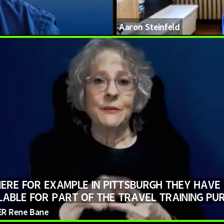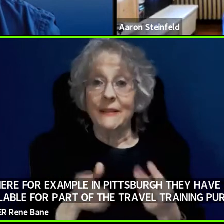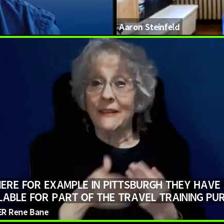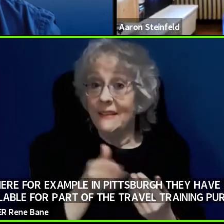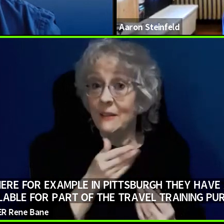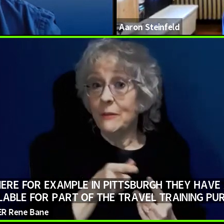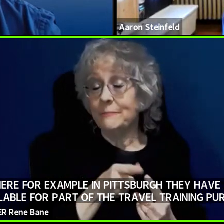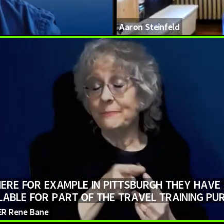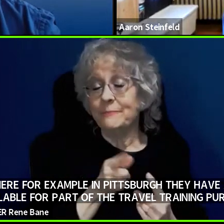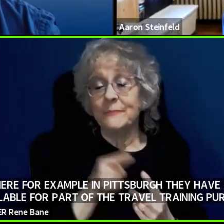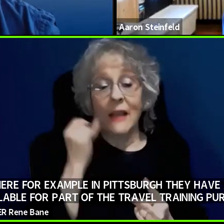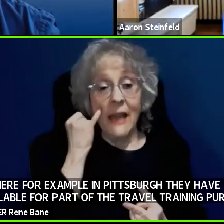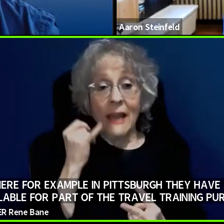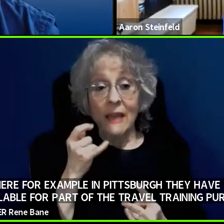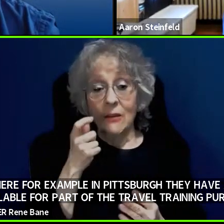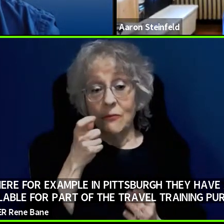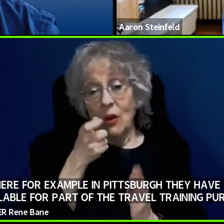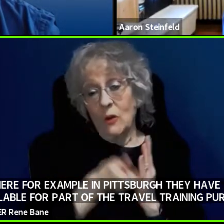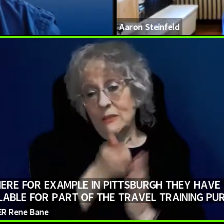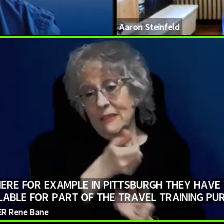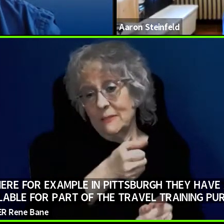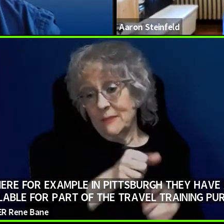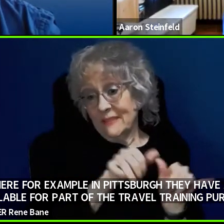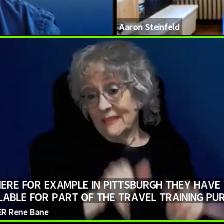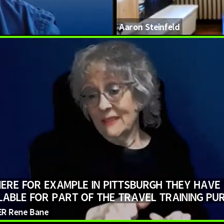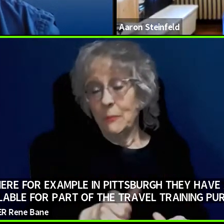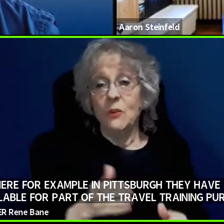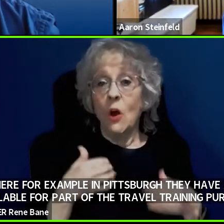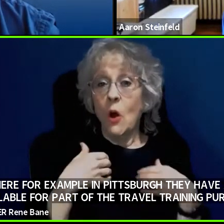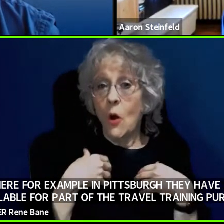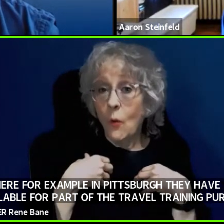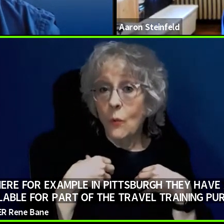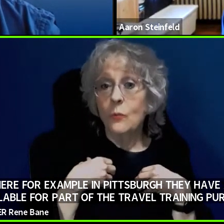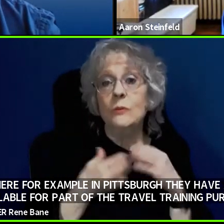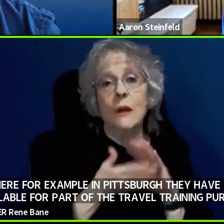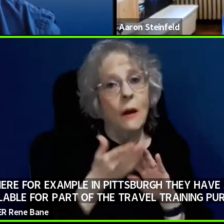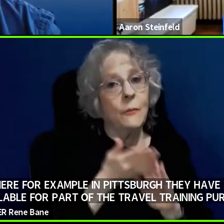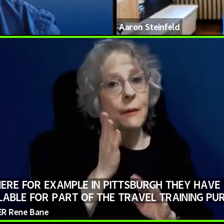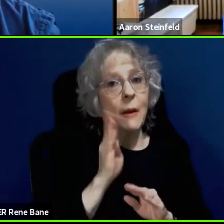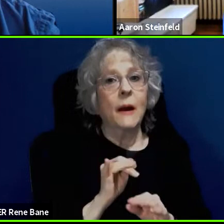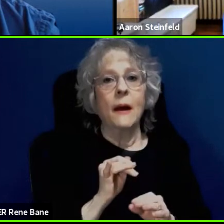owned and operated or contracted by a public entity, and there is a large number of them